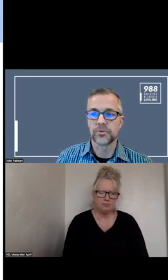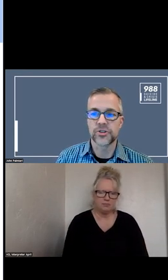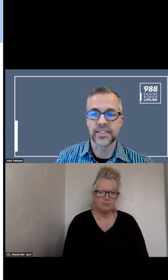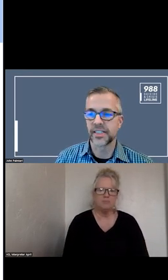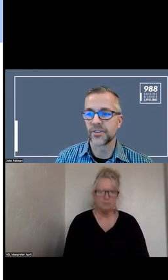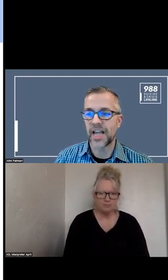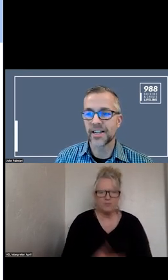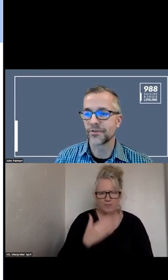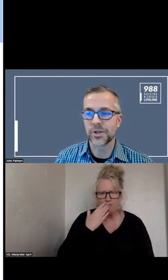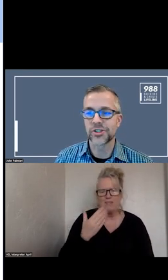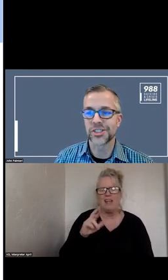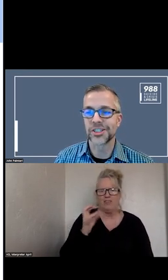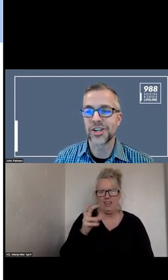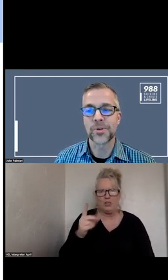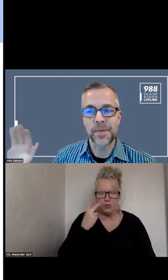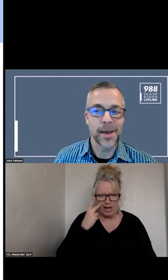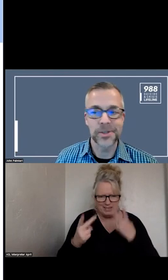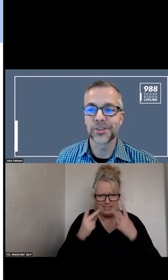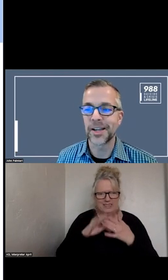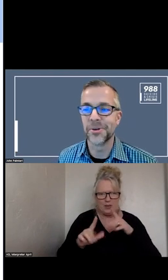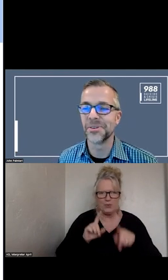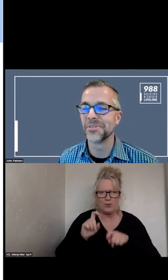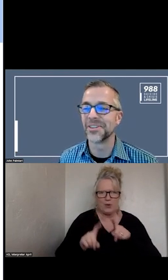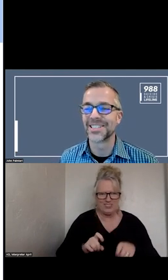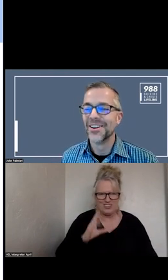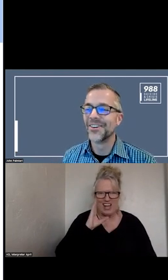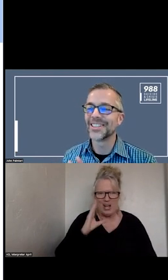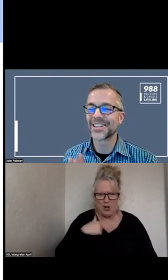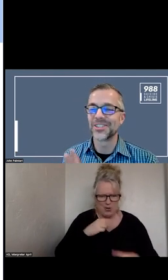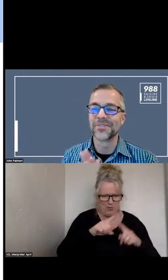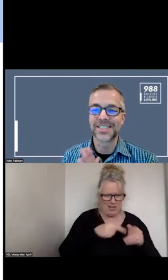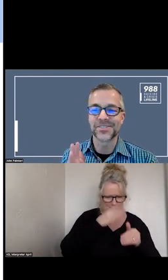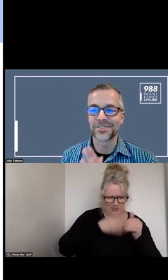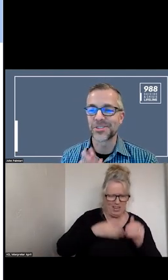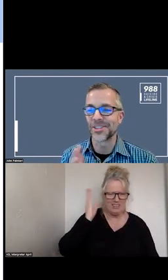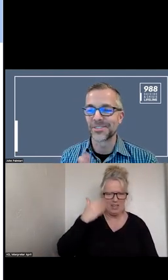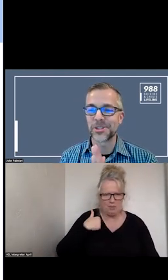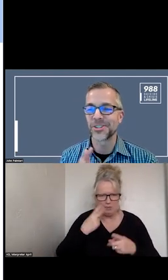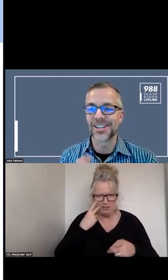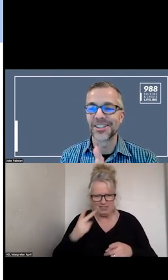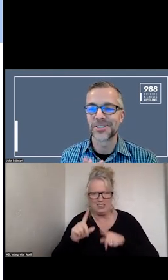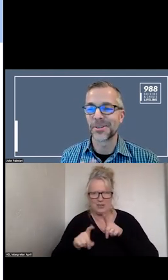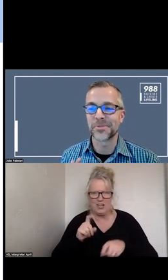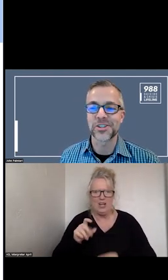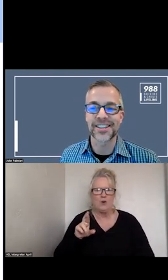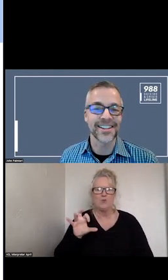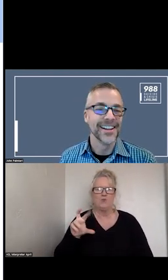THANK YOU, RICHARD. I SEE THERE IS QUESTIONS IN THE CHAT WHICH I AM HAPPY TO LOOK AT, BUT RICHARD IS ON THAT.